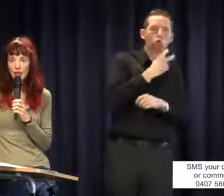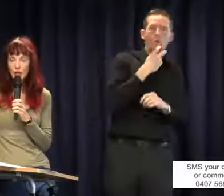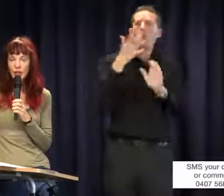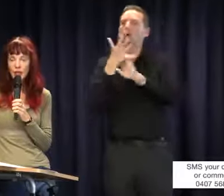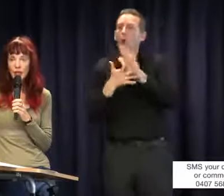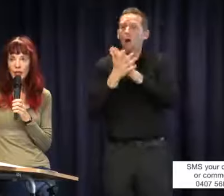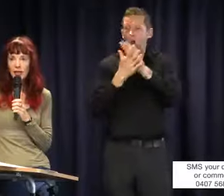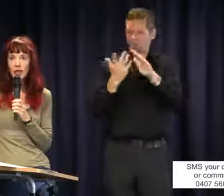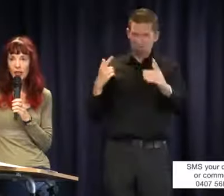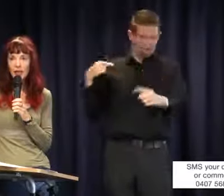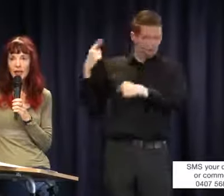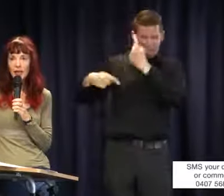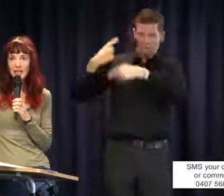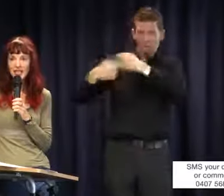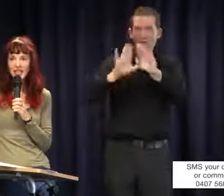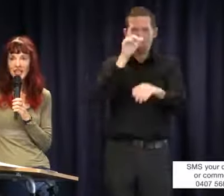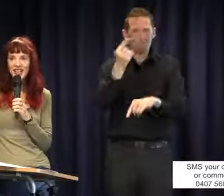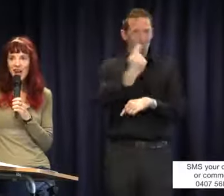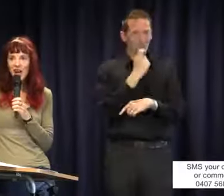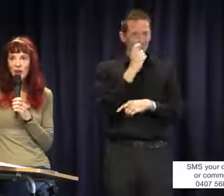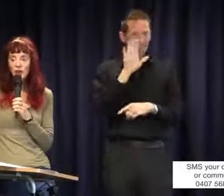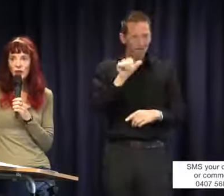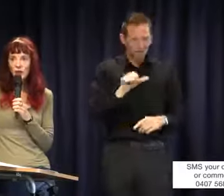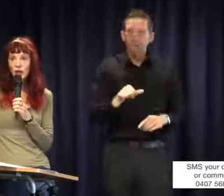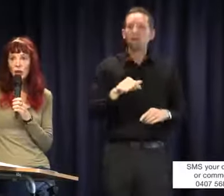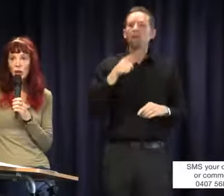You have the I'll let you come back up again. That's all right. You have the Victorian Equal